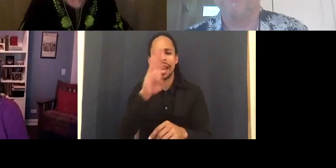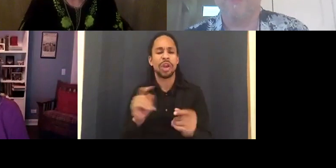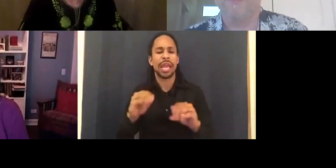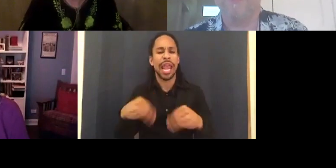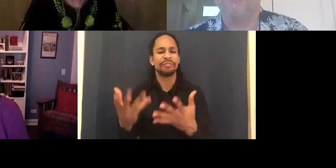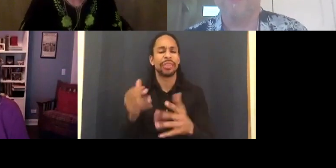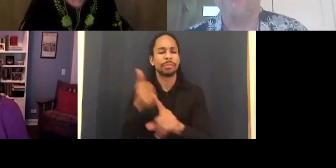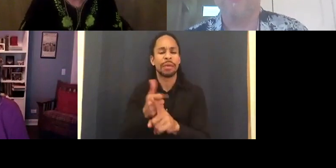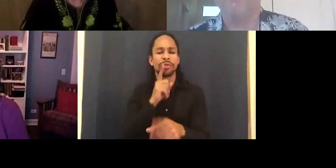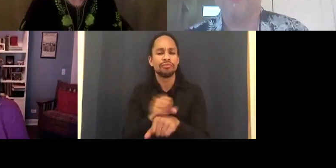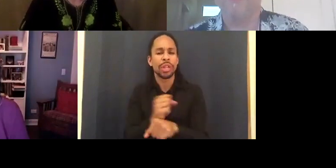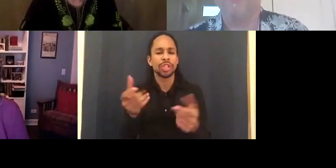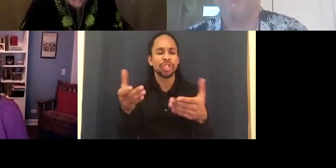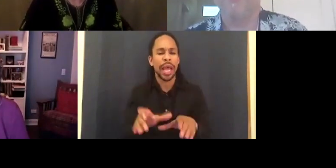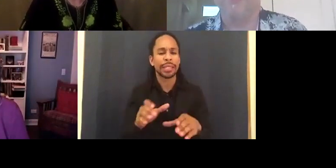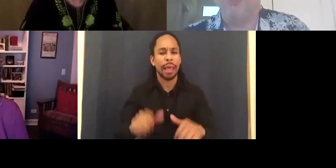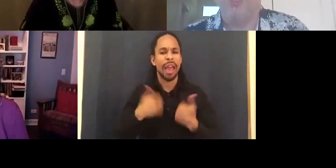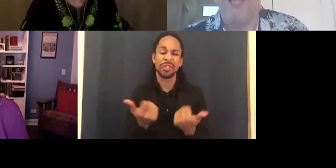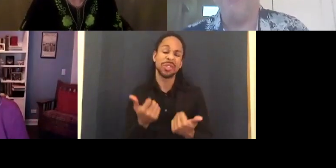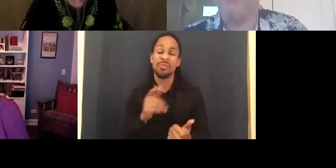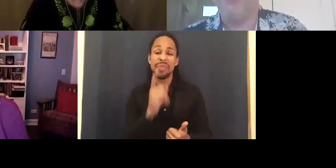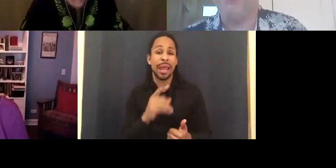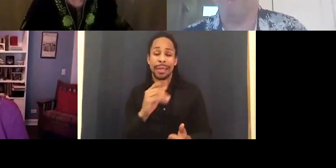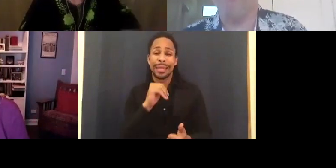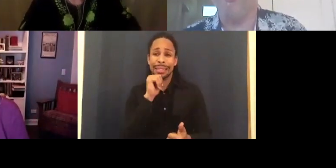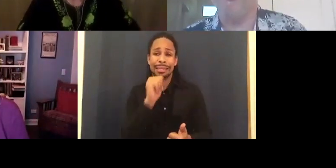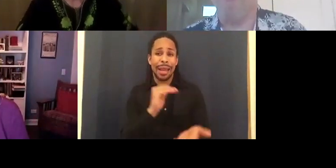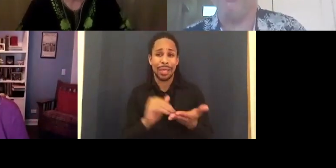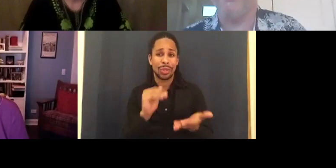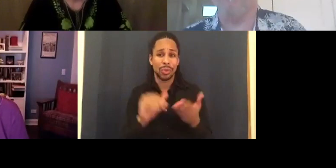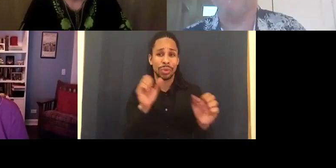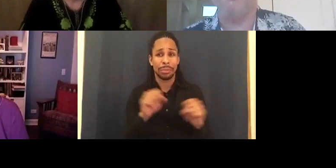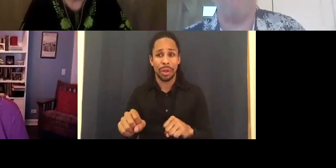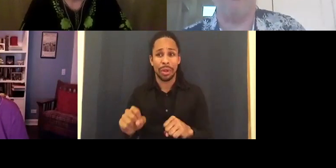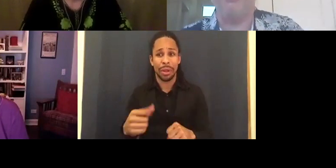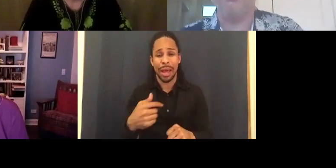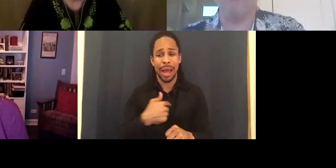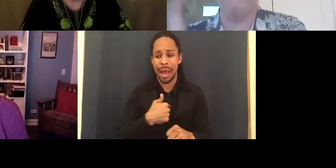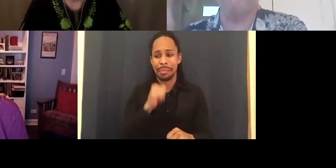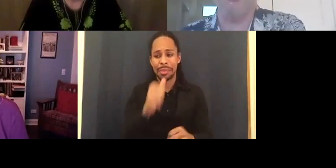I believe part of the marketing was they were issuing tissues.